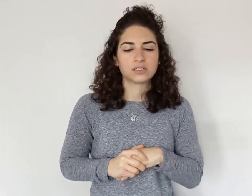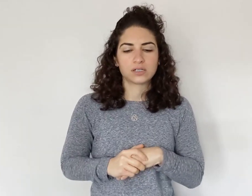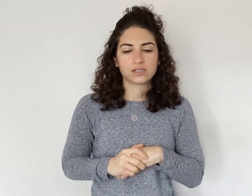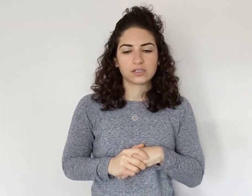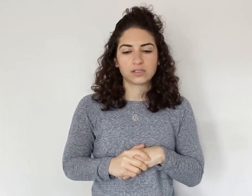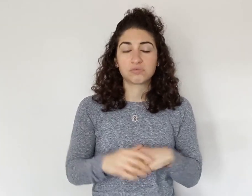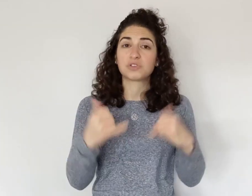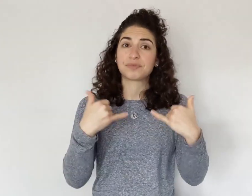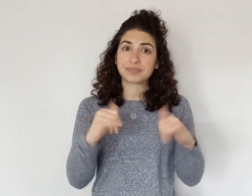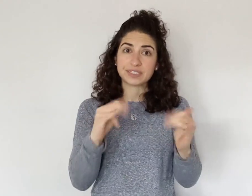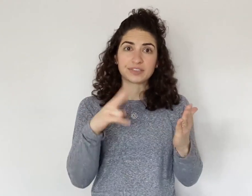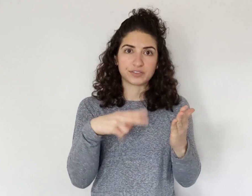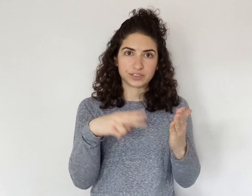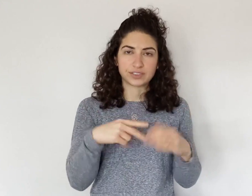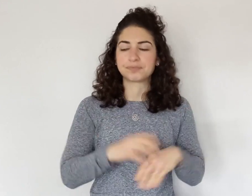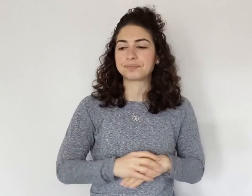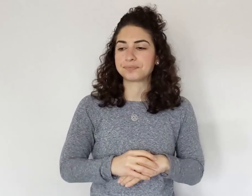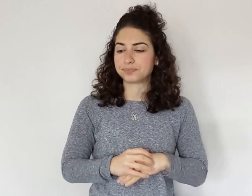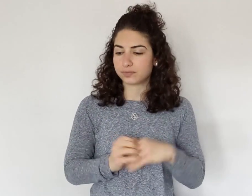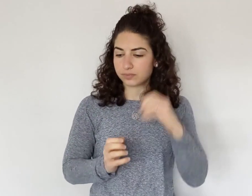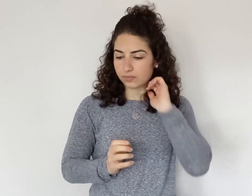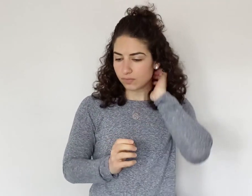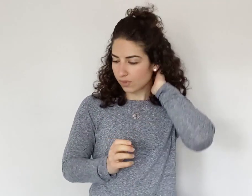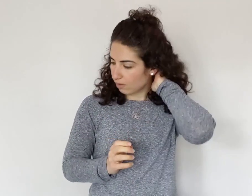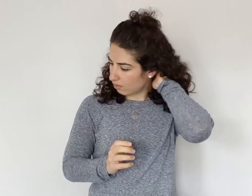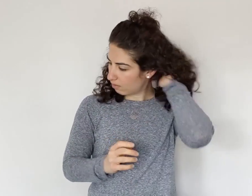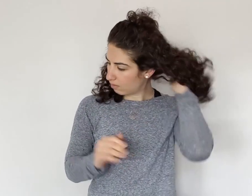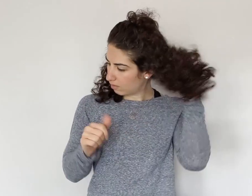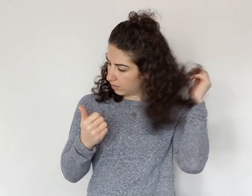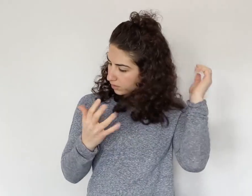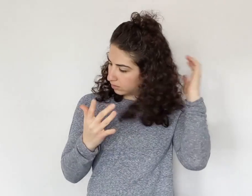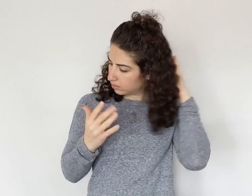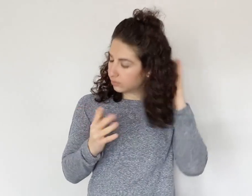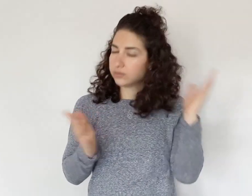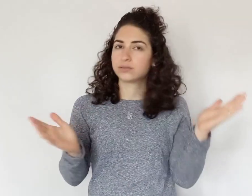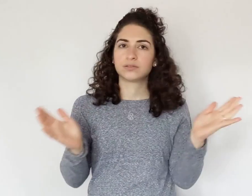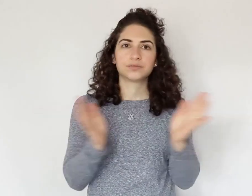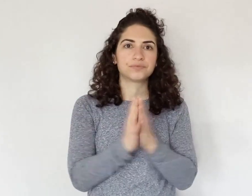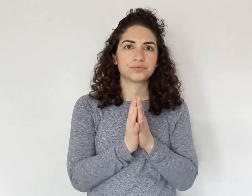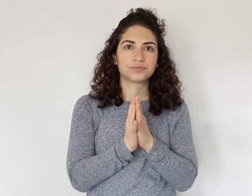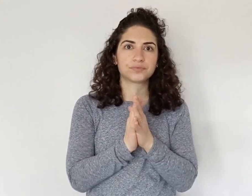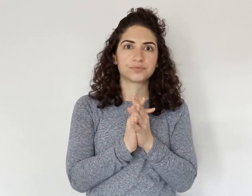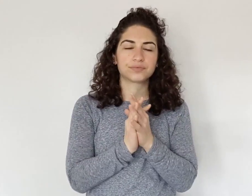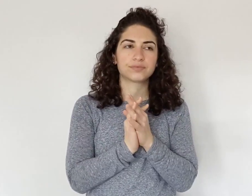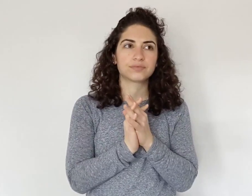So I'm still reading. Other things...